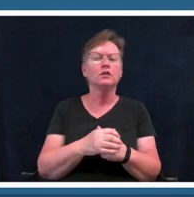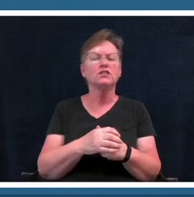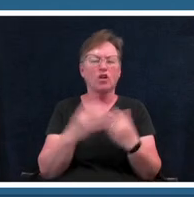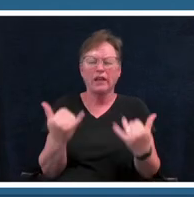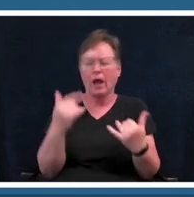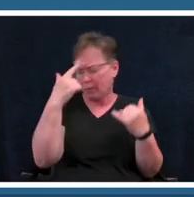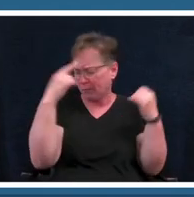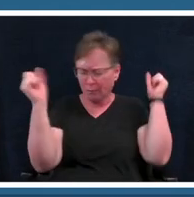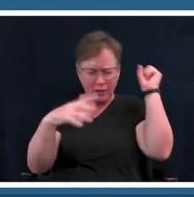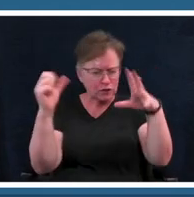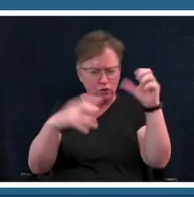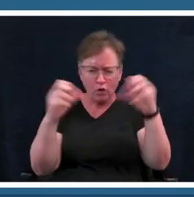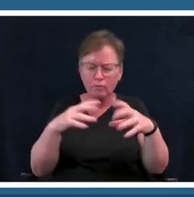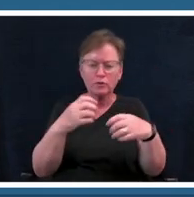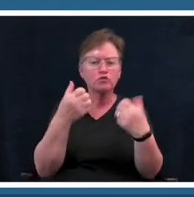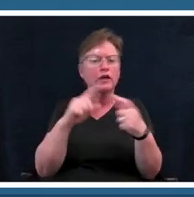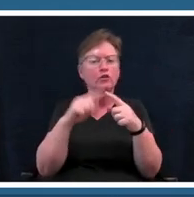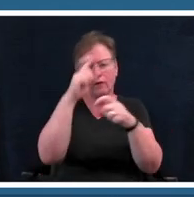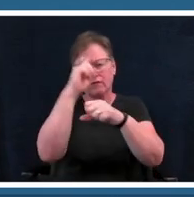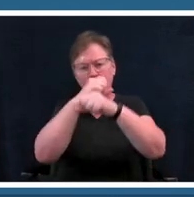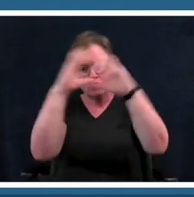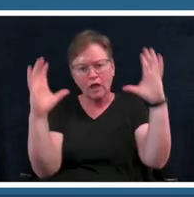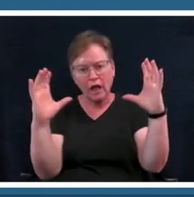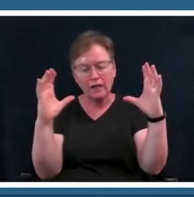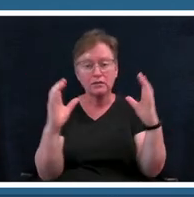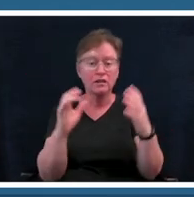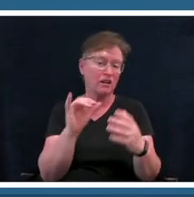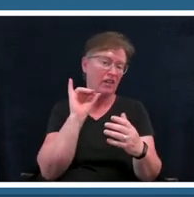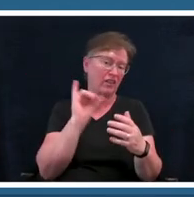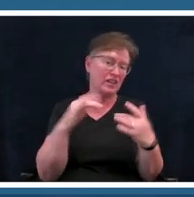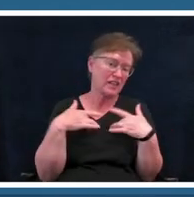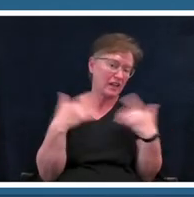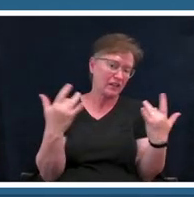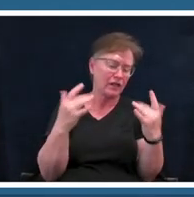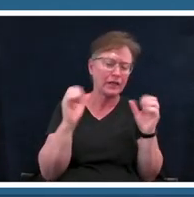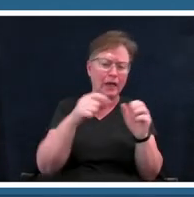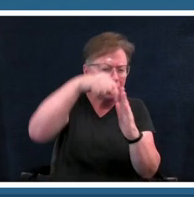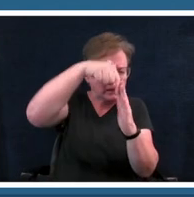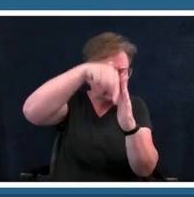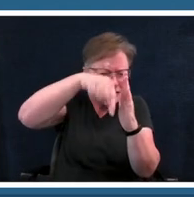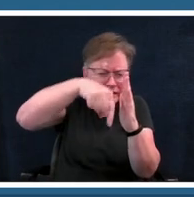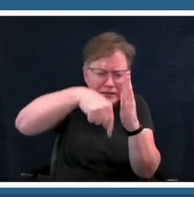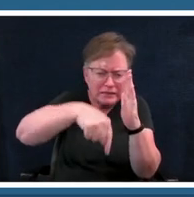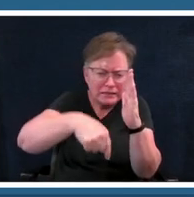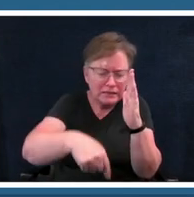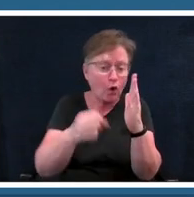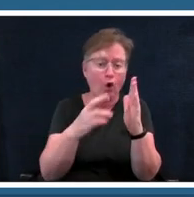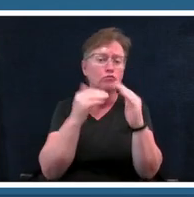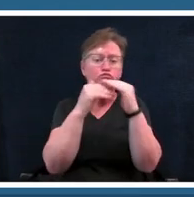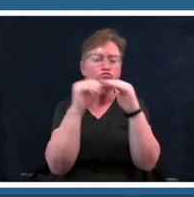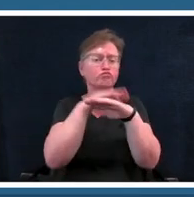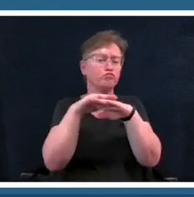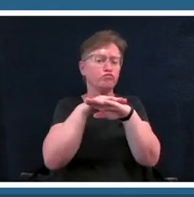where you can really make this activity as in depth as you want or need it to be